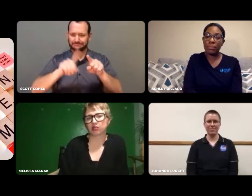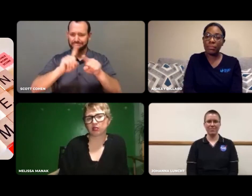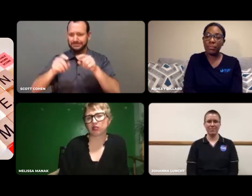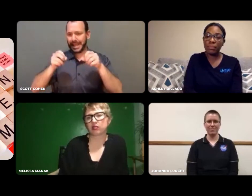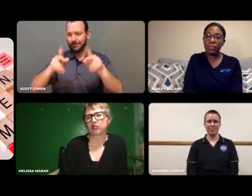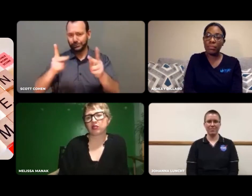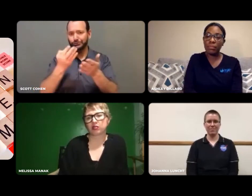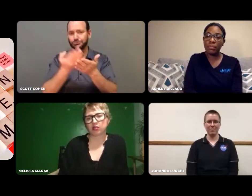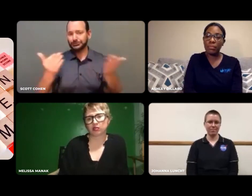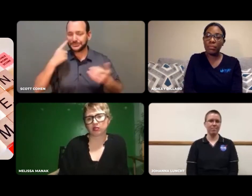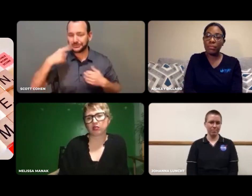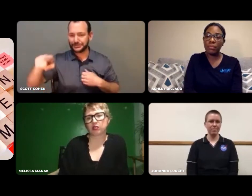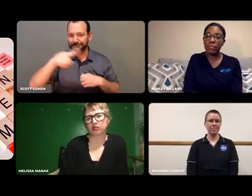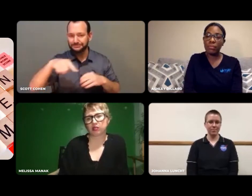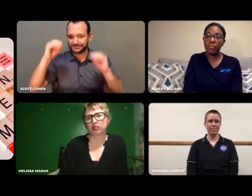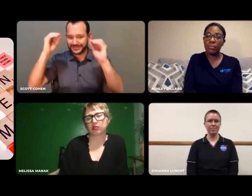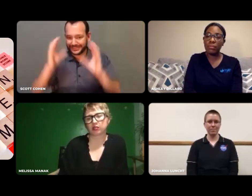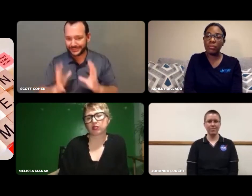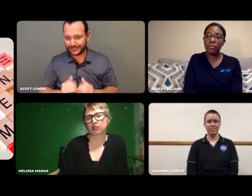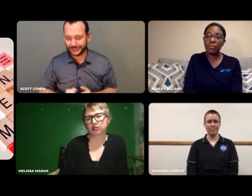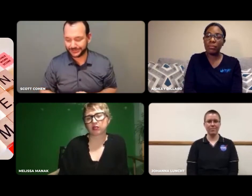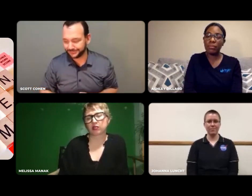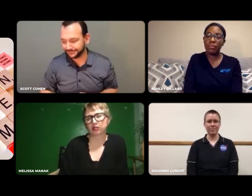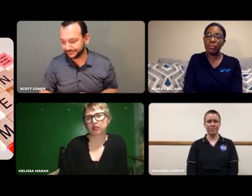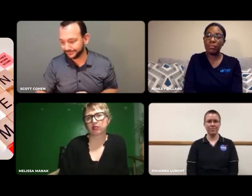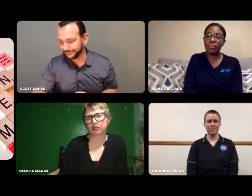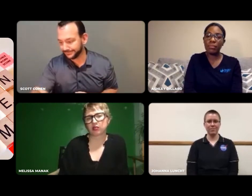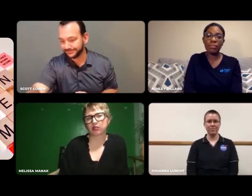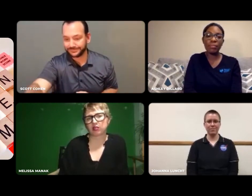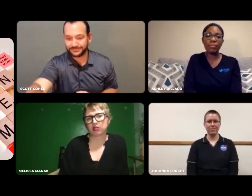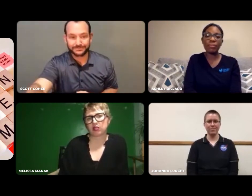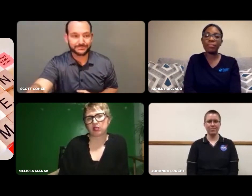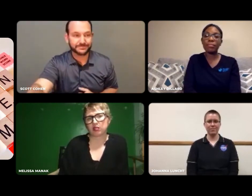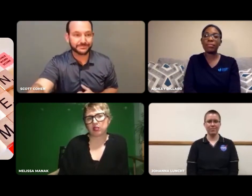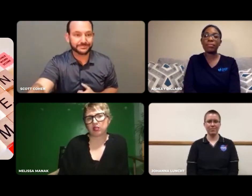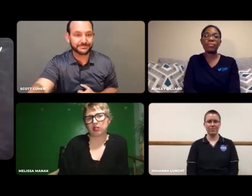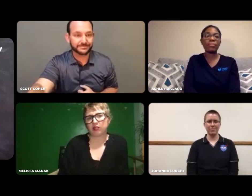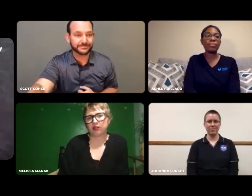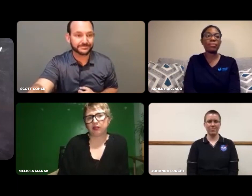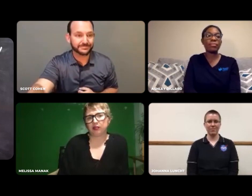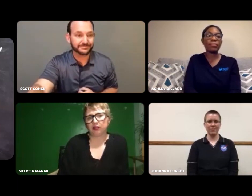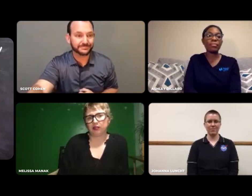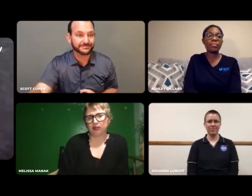There are many different opportunities and resources for teachers through these links.